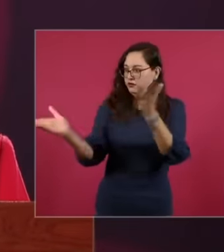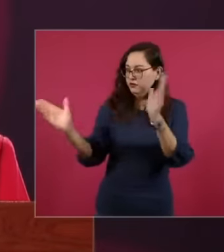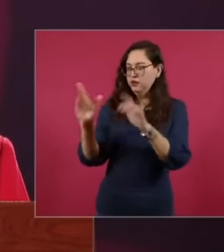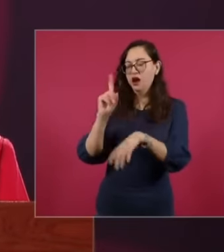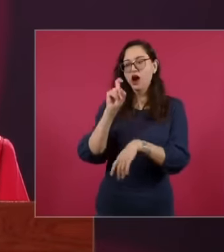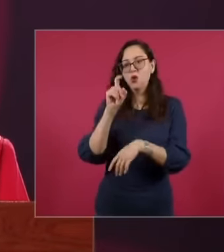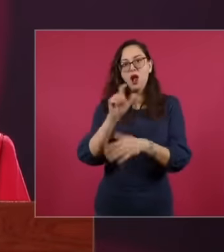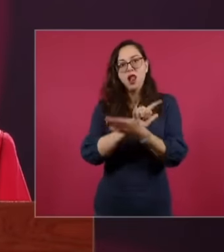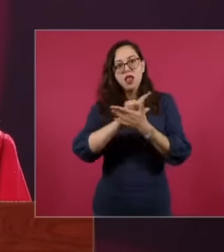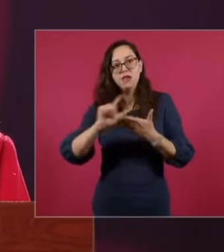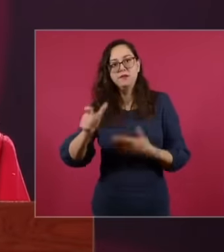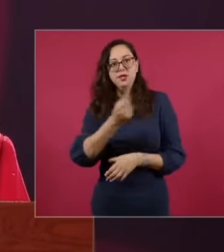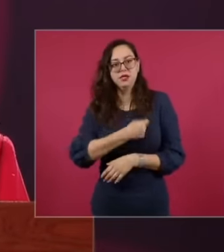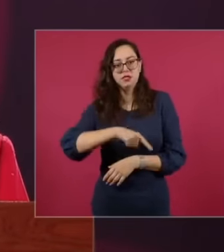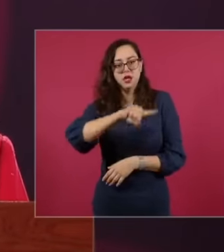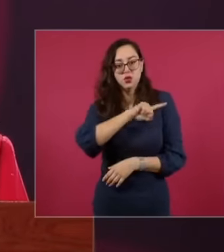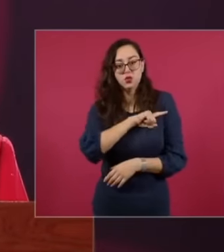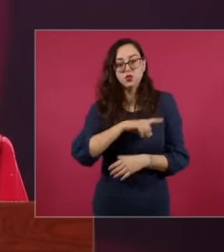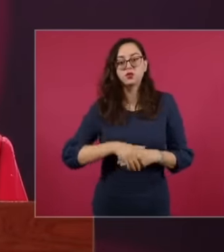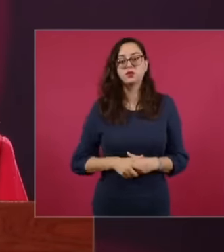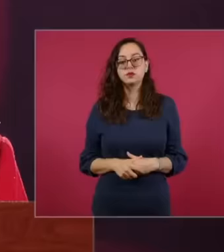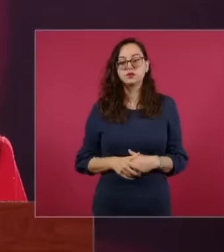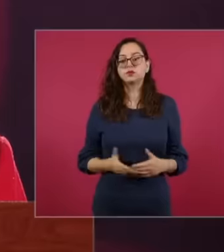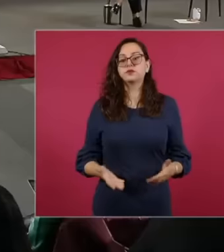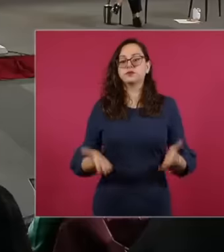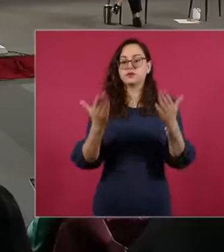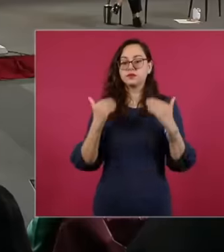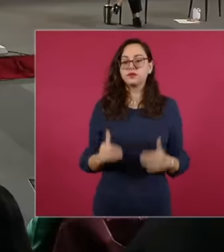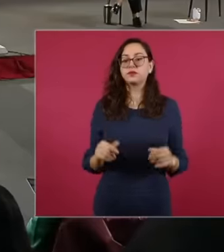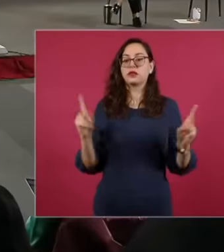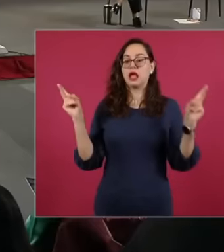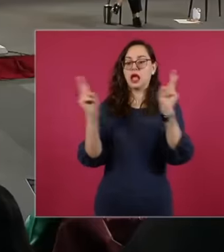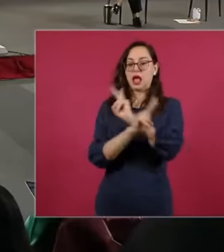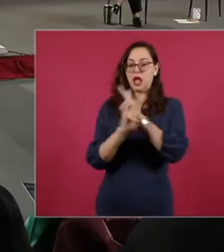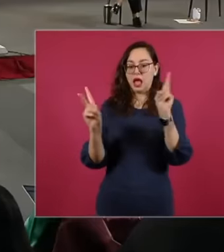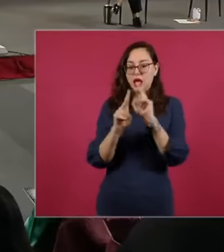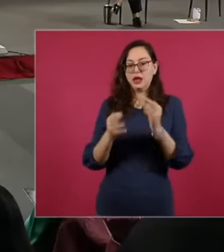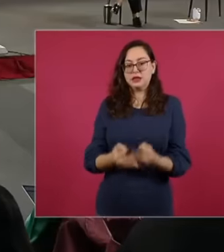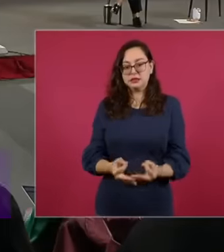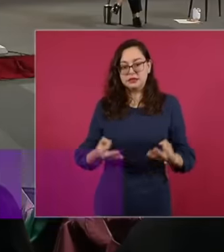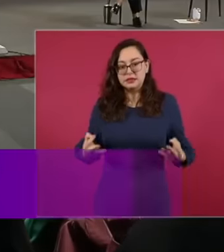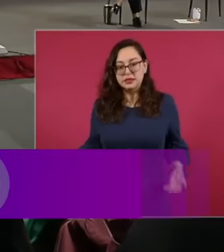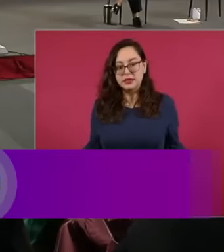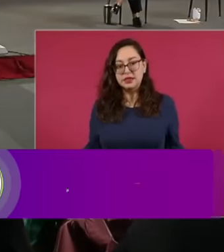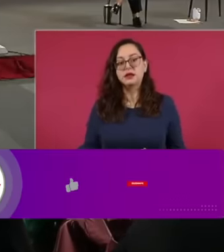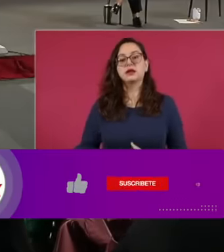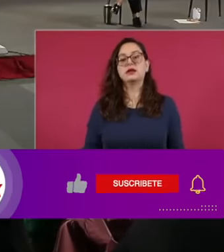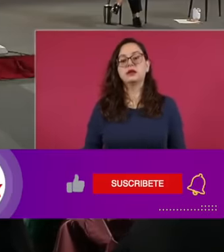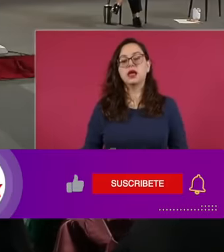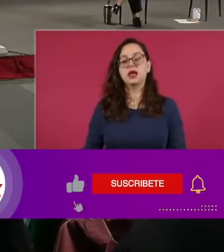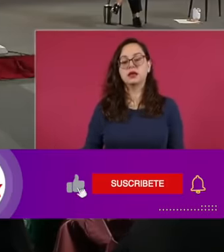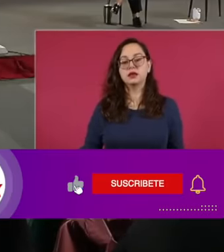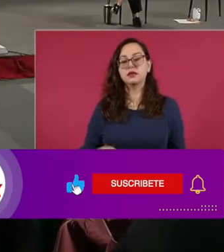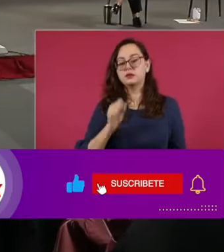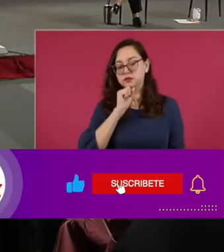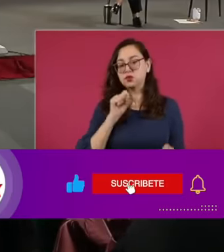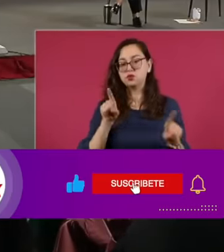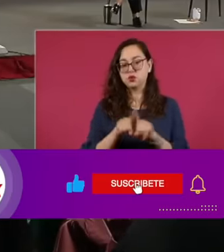remediation and with regard to air and soil is medium-term phytoremediation